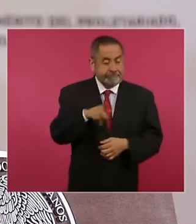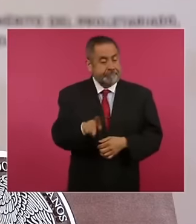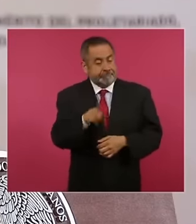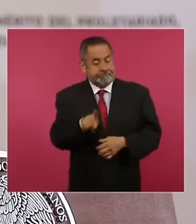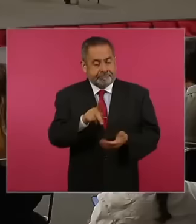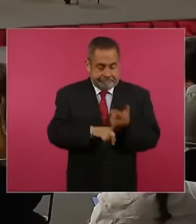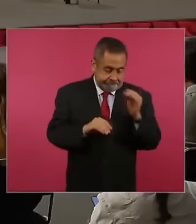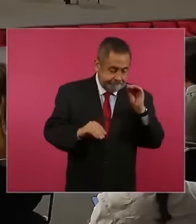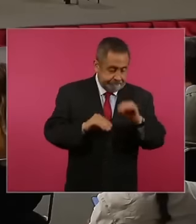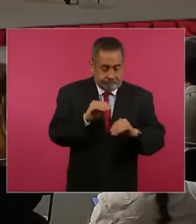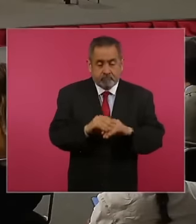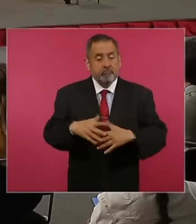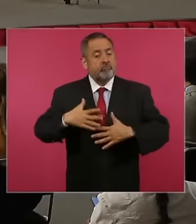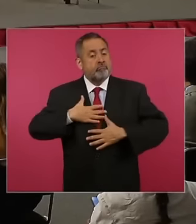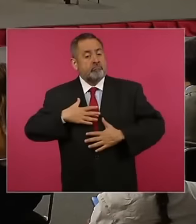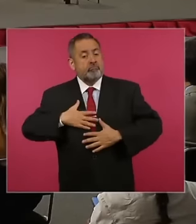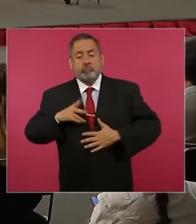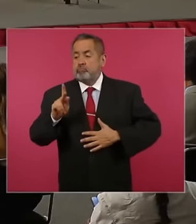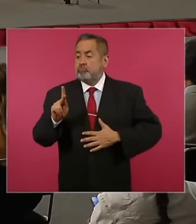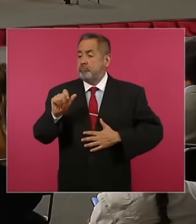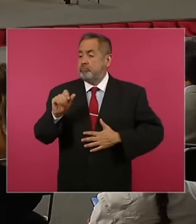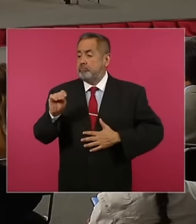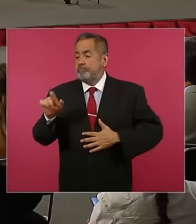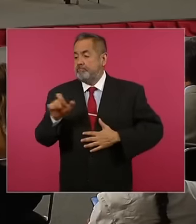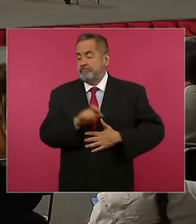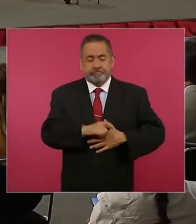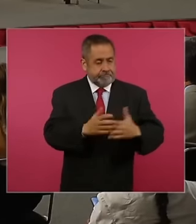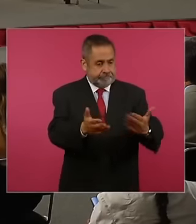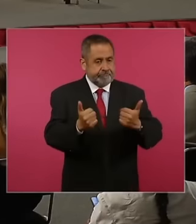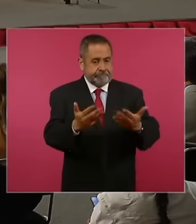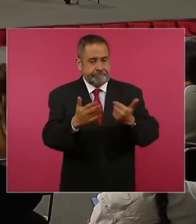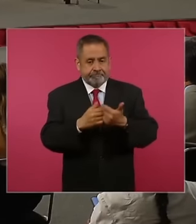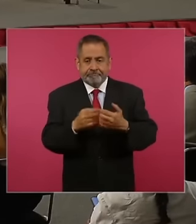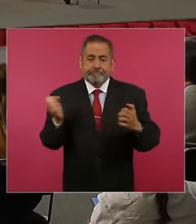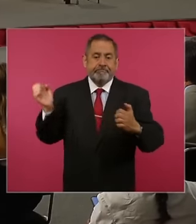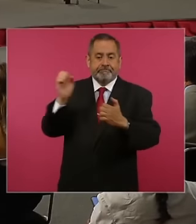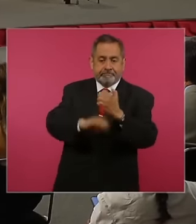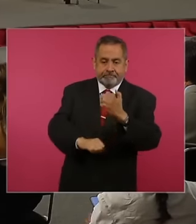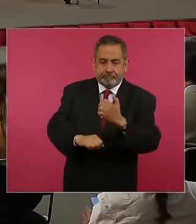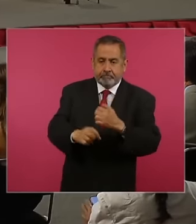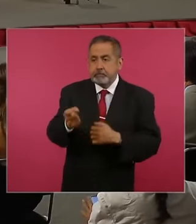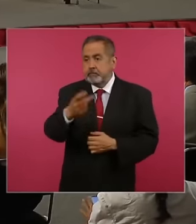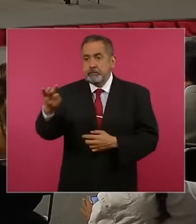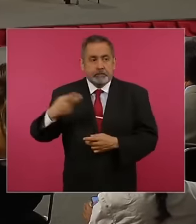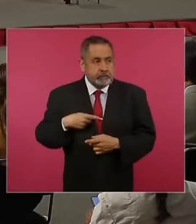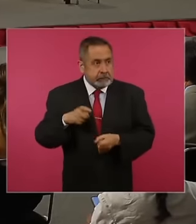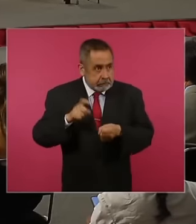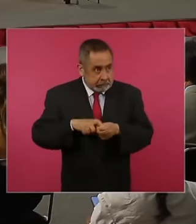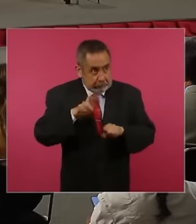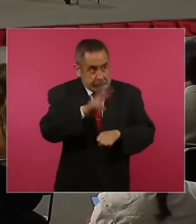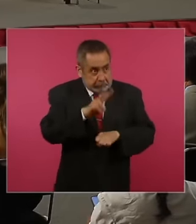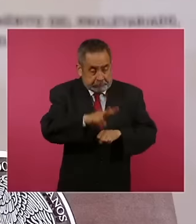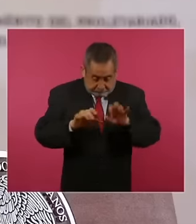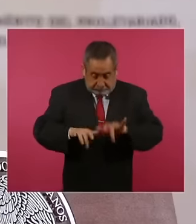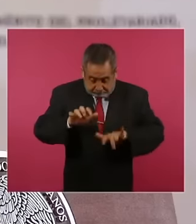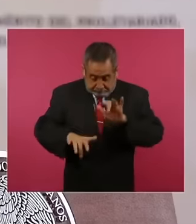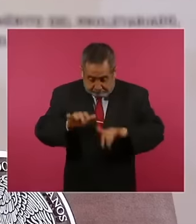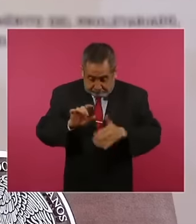an institution and capture the personal data of the users, that is to say, steal personal data,